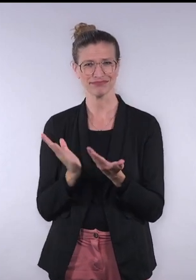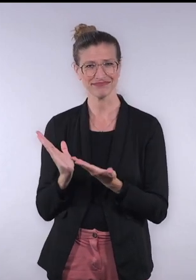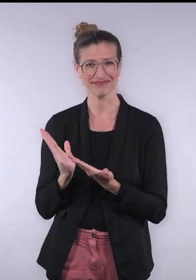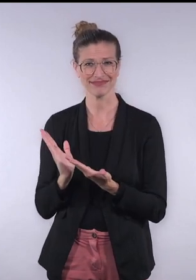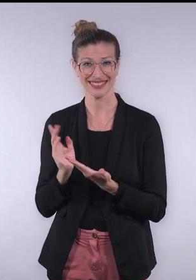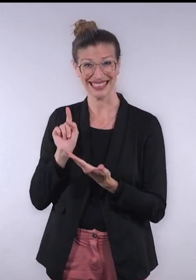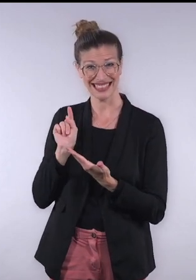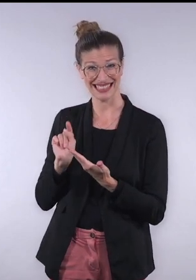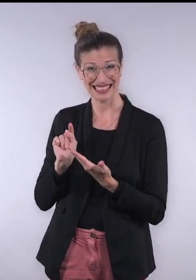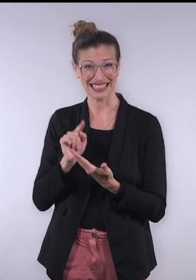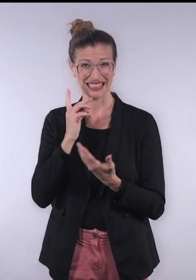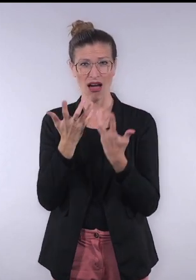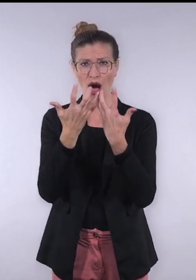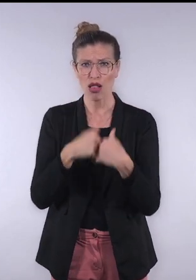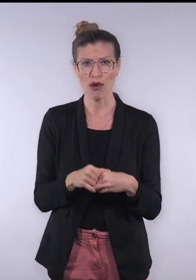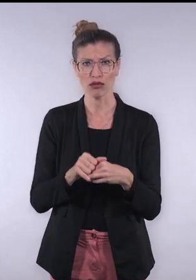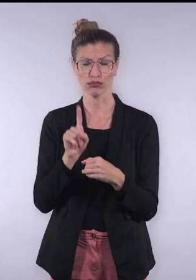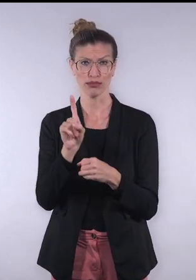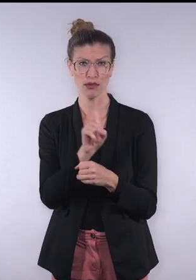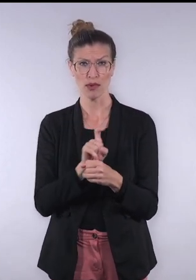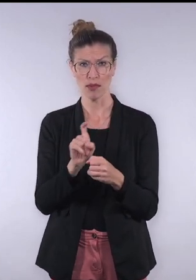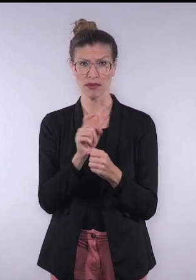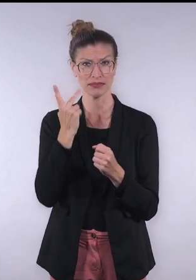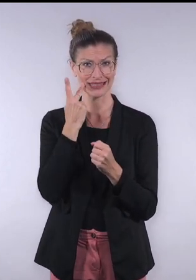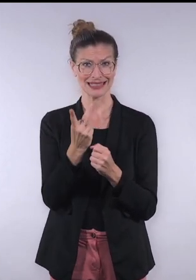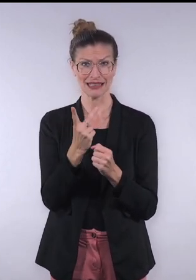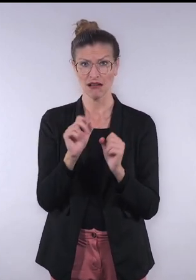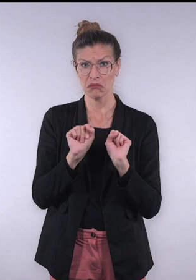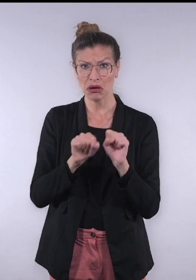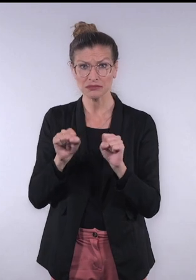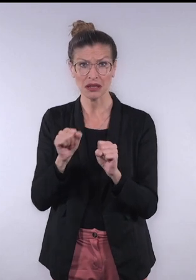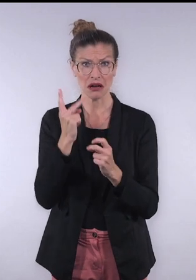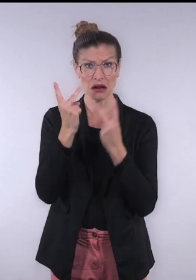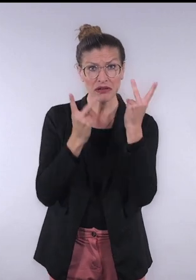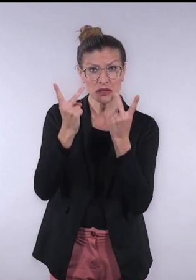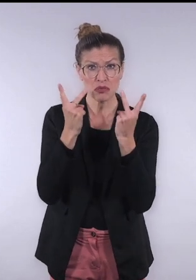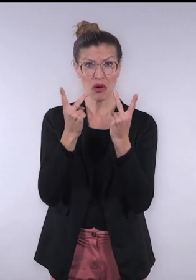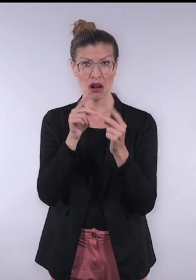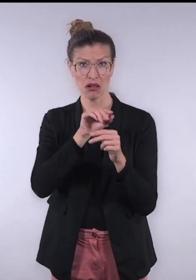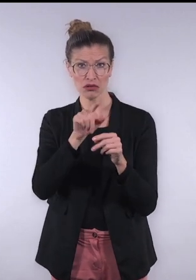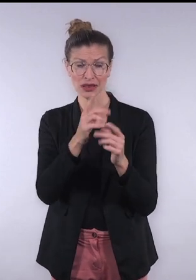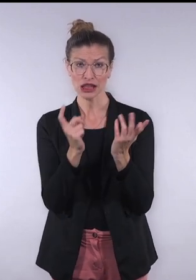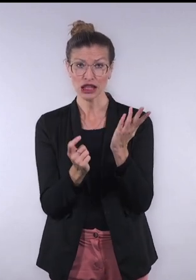We see strong growth in it as people want automated solutions and visibility across their entire digital footprint.